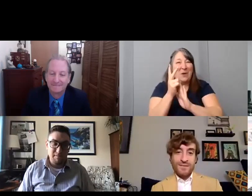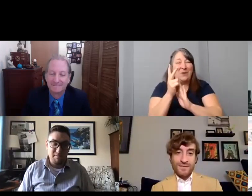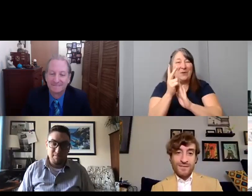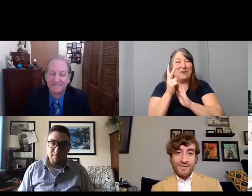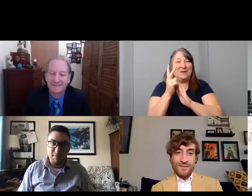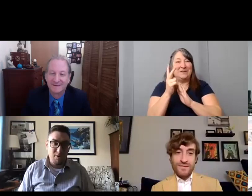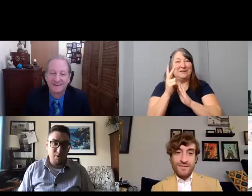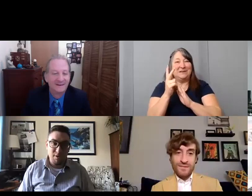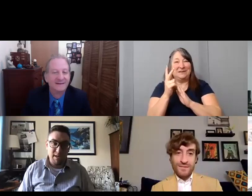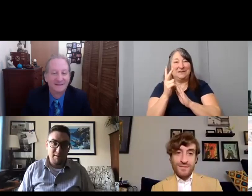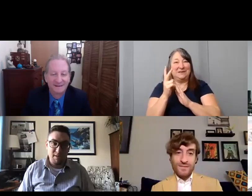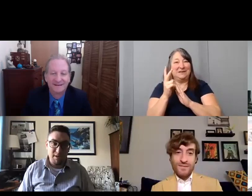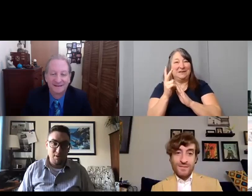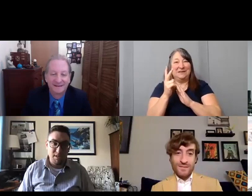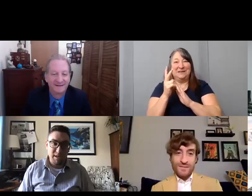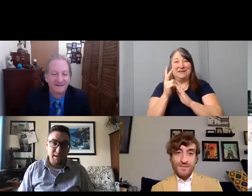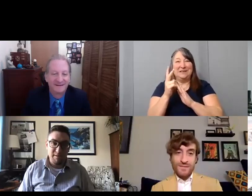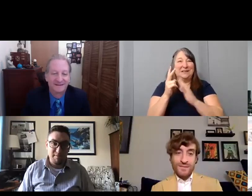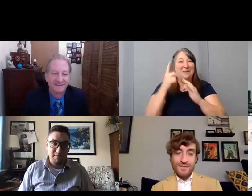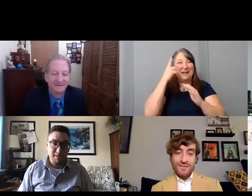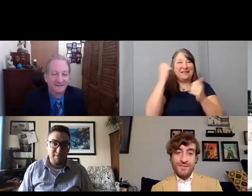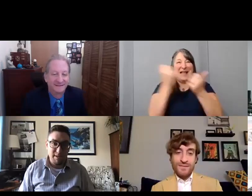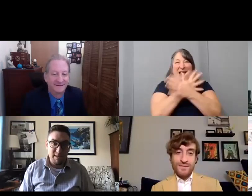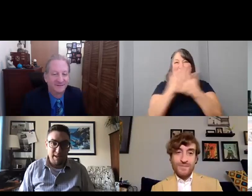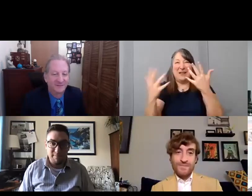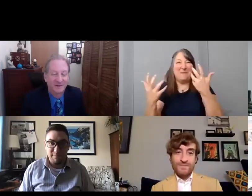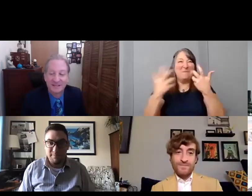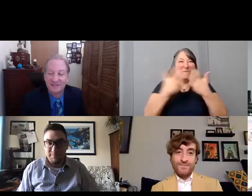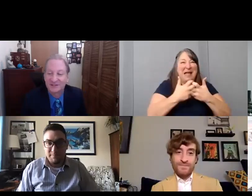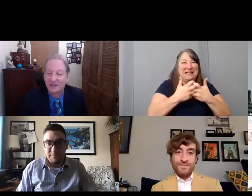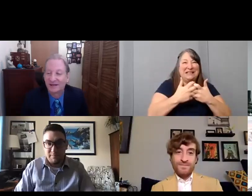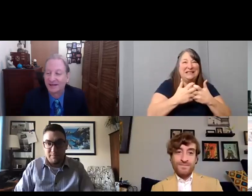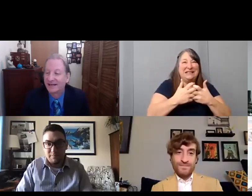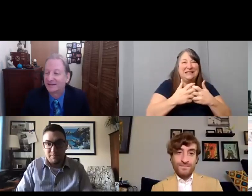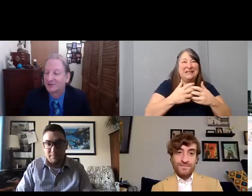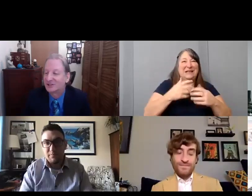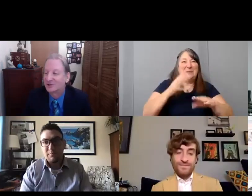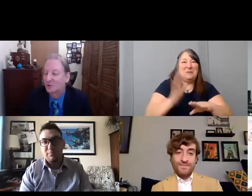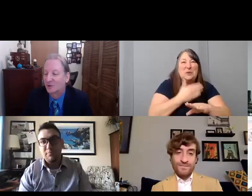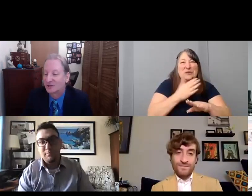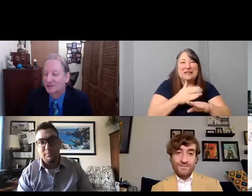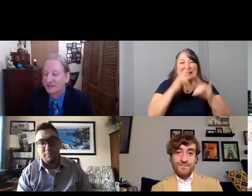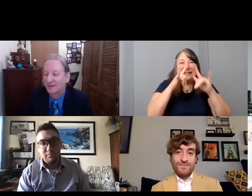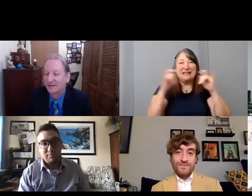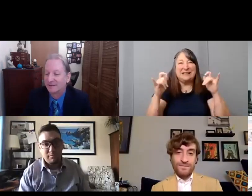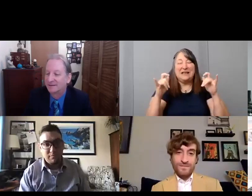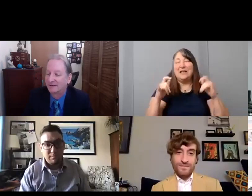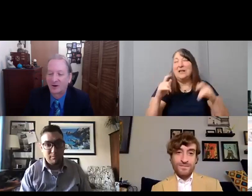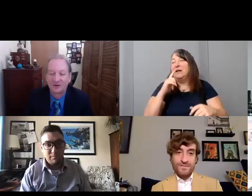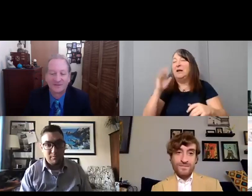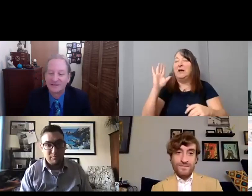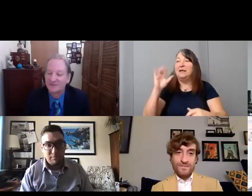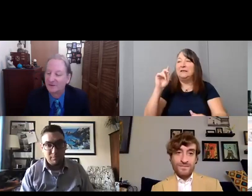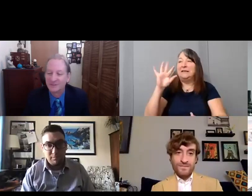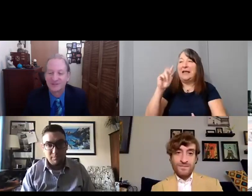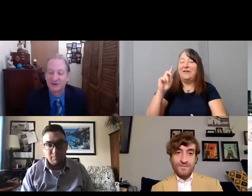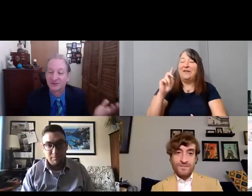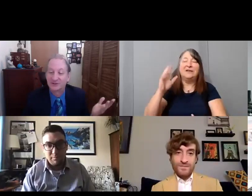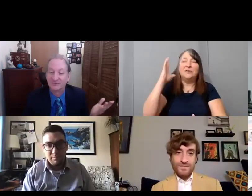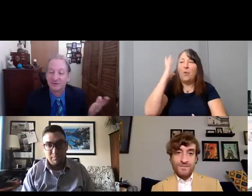to the beat of the music and stuff like that. [David]. Well it's again just gorgeous. I mean, all of these films are